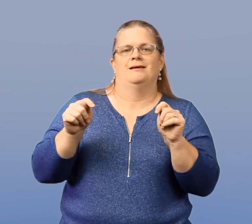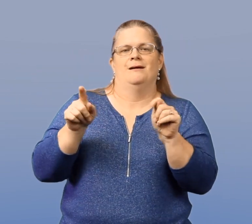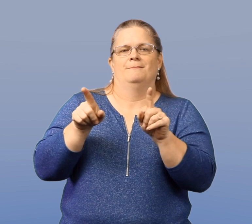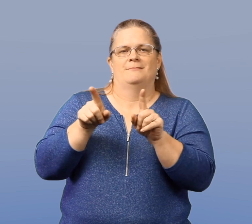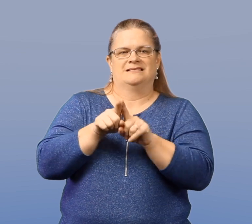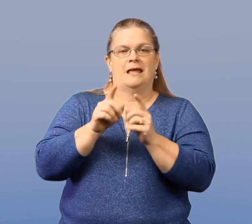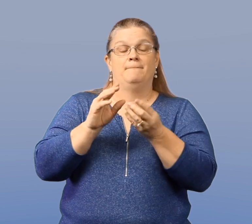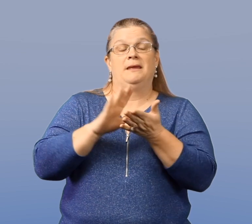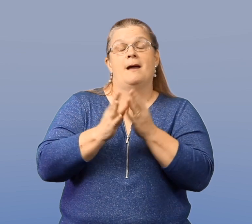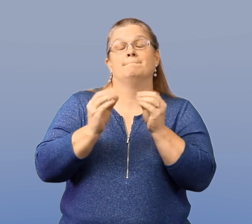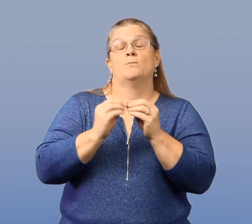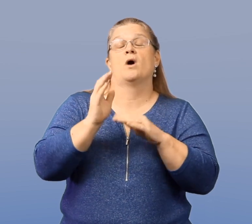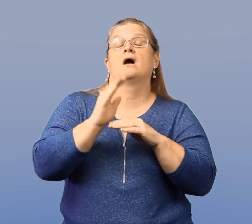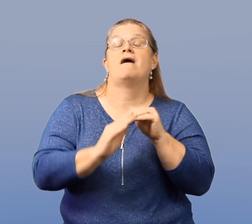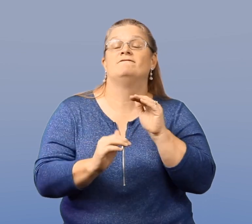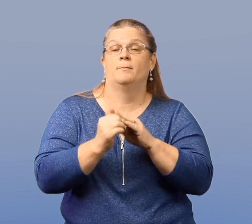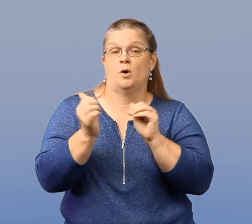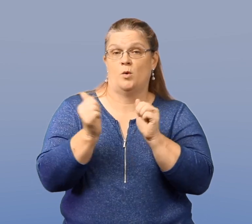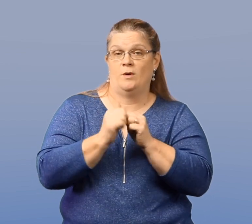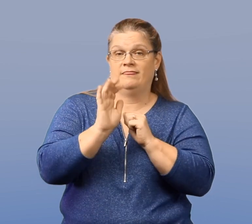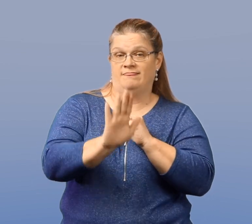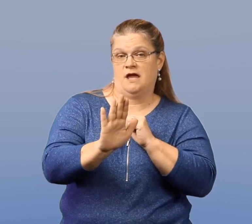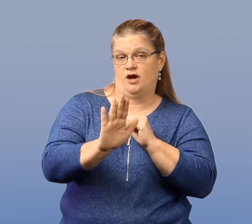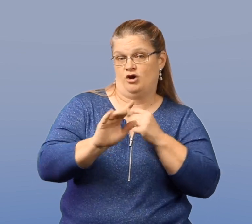to their increased comfort level with hurting themselves.